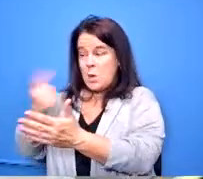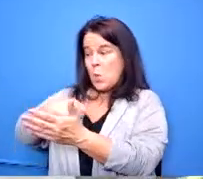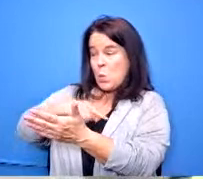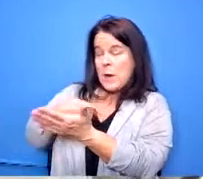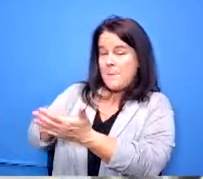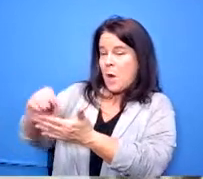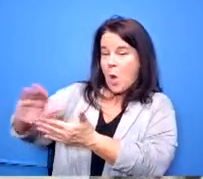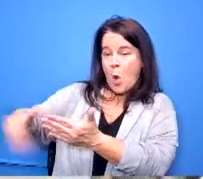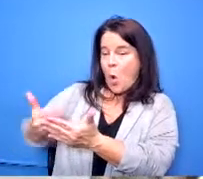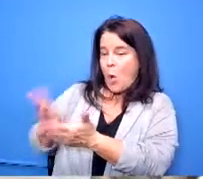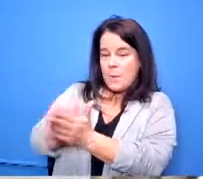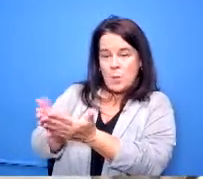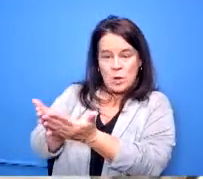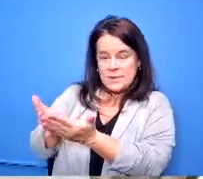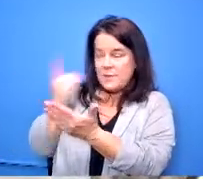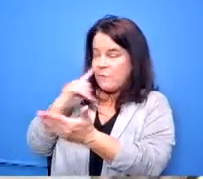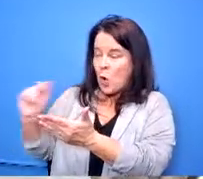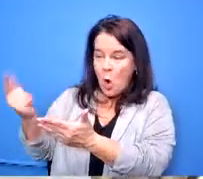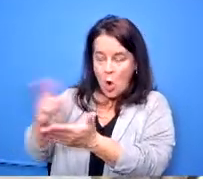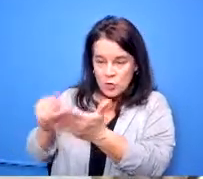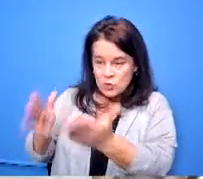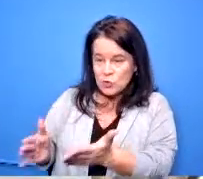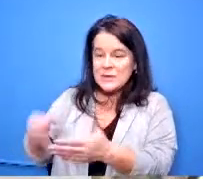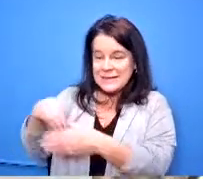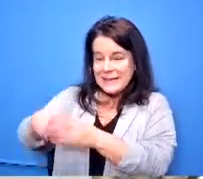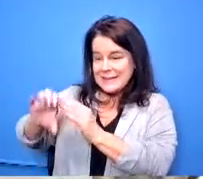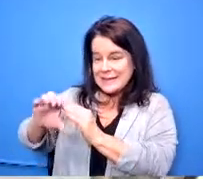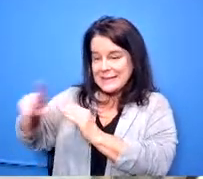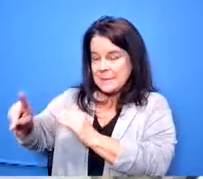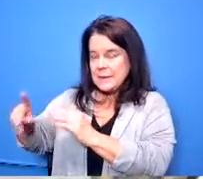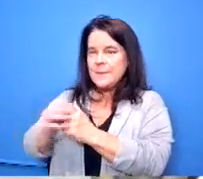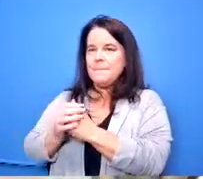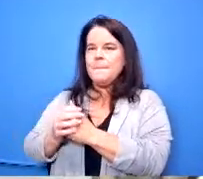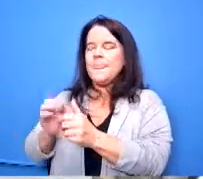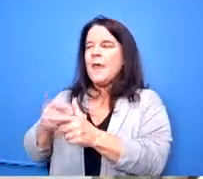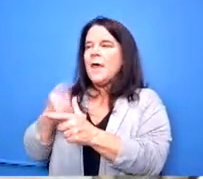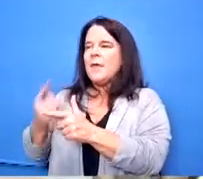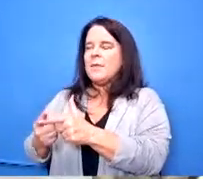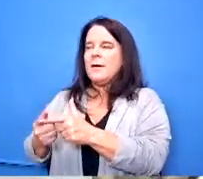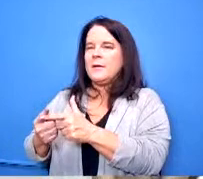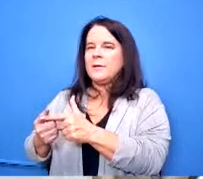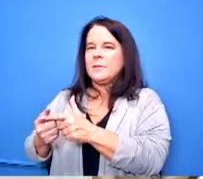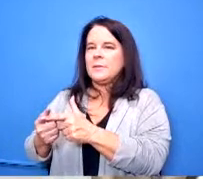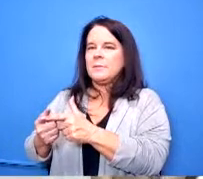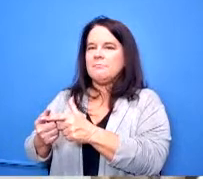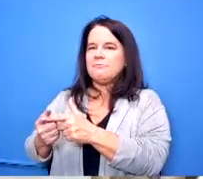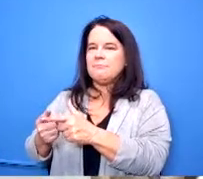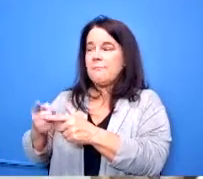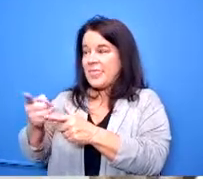buy all of those for the students and then they help monitor and and work with the teacher on the